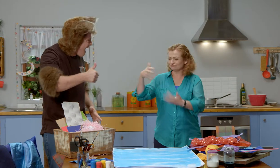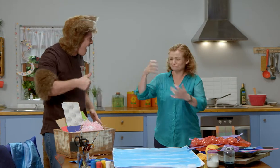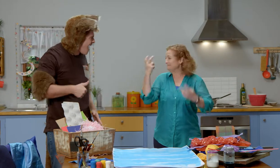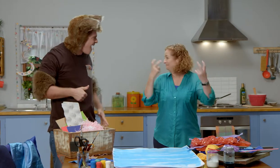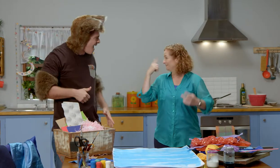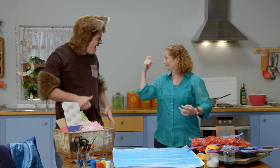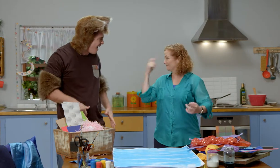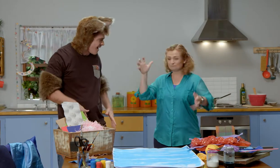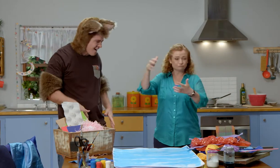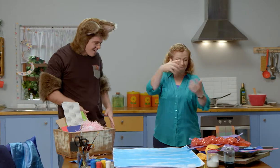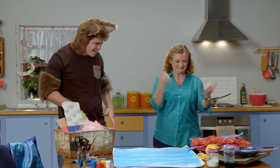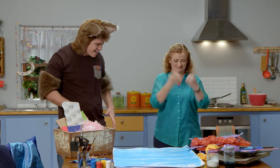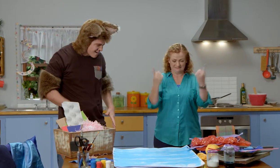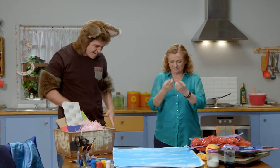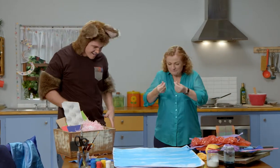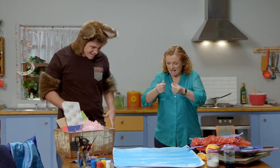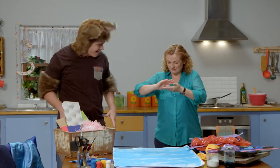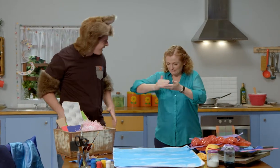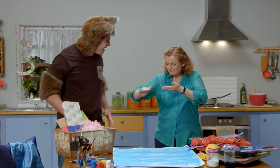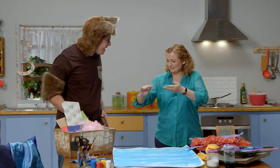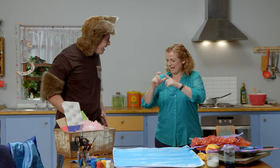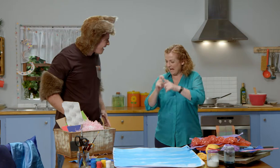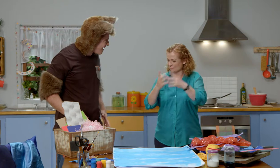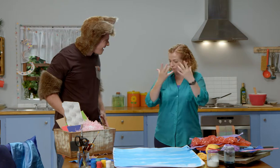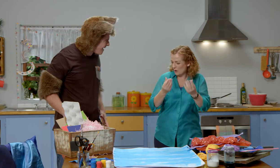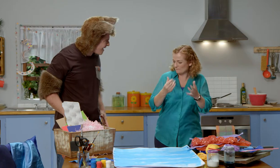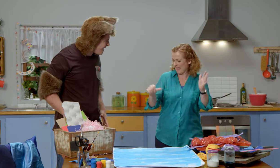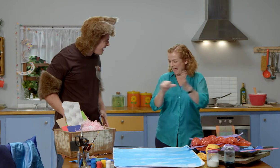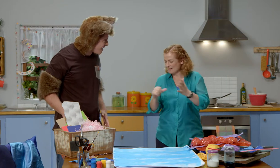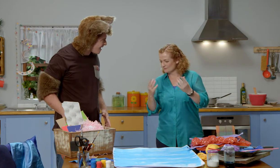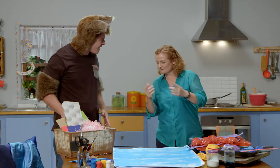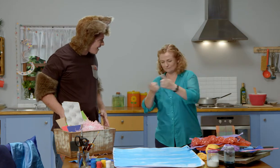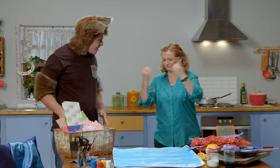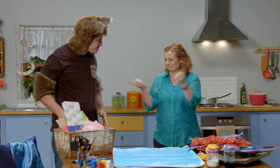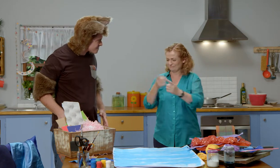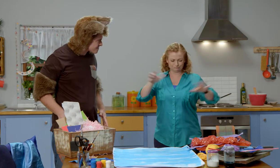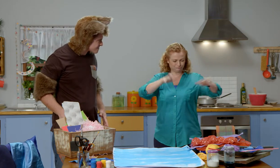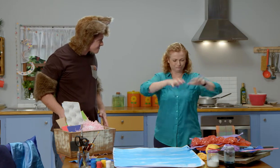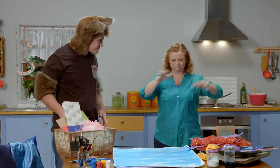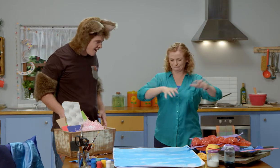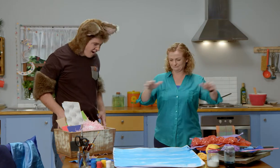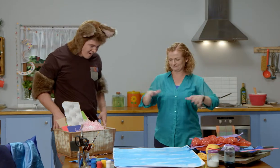Yes Possum, I've collected lots of things some materials; soft and hard and all sorts of different colours